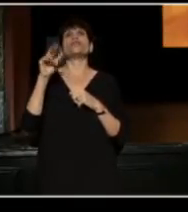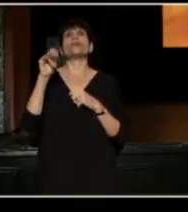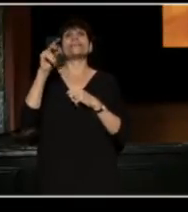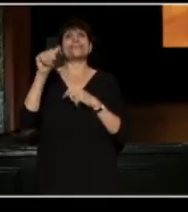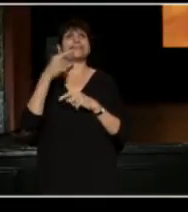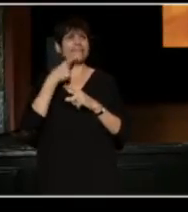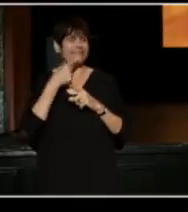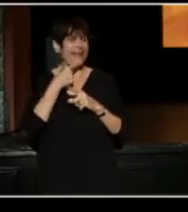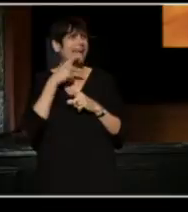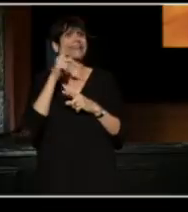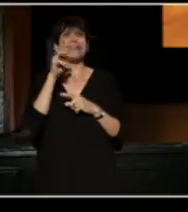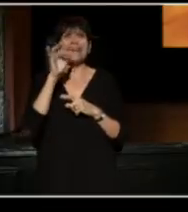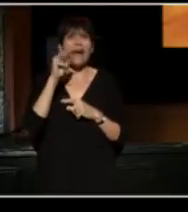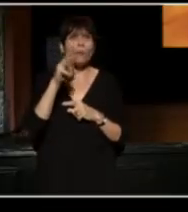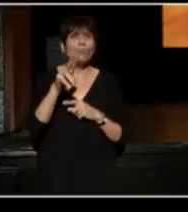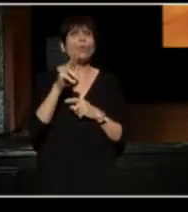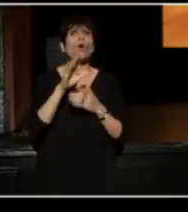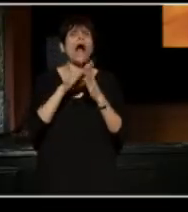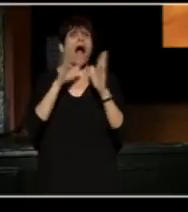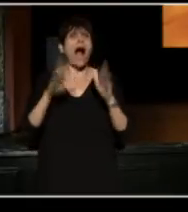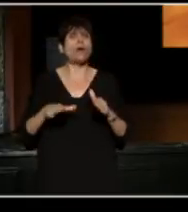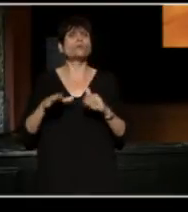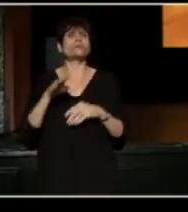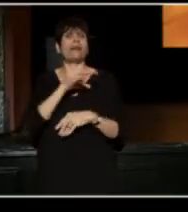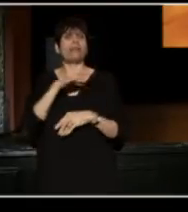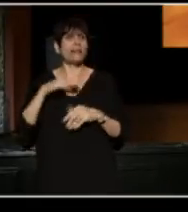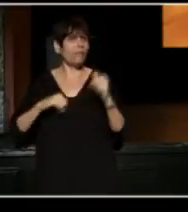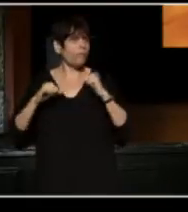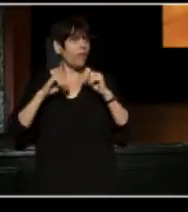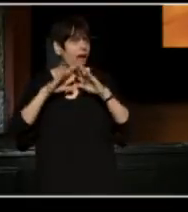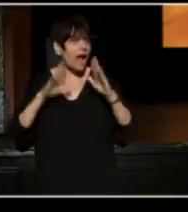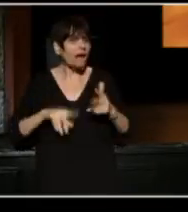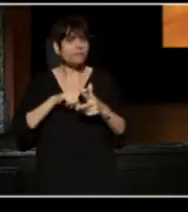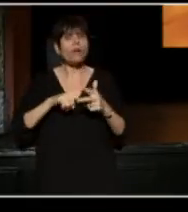Karamu House and The Cleveland Playhouse, but also theaters with other very strong histories: